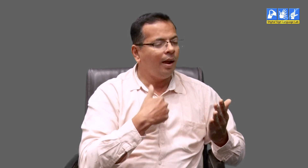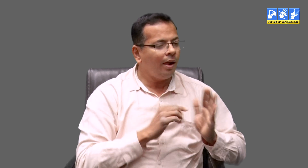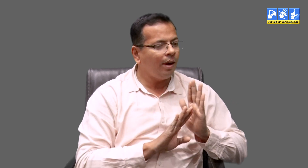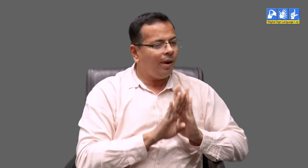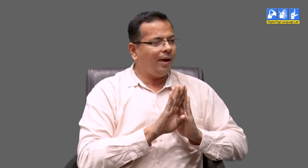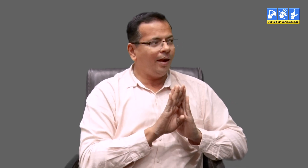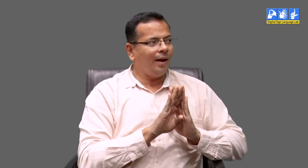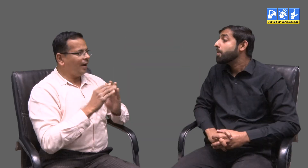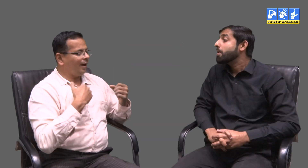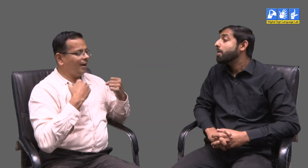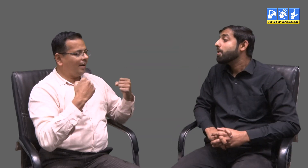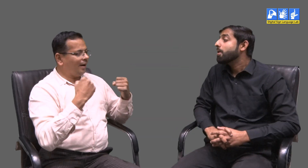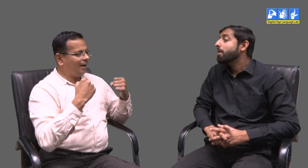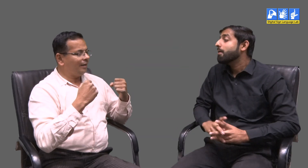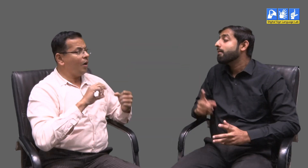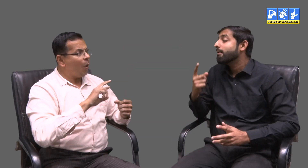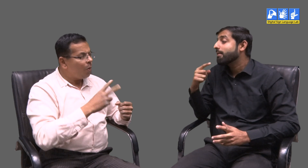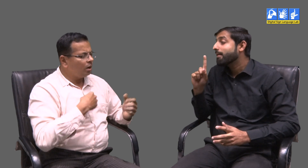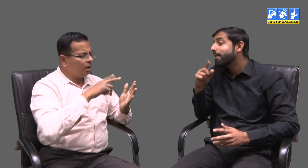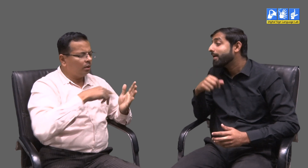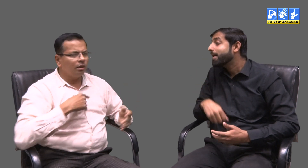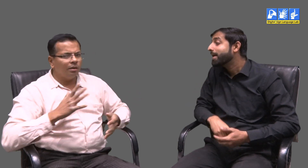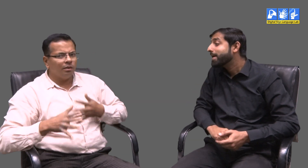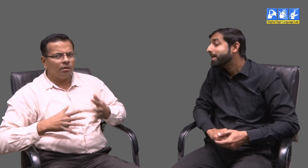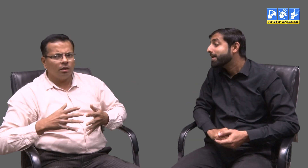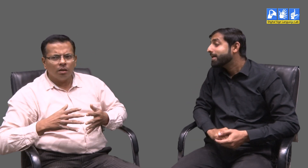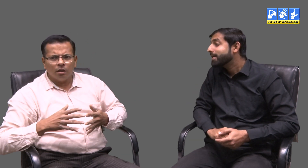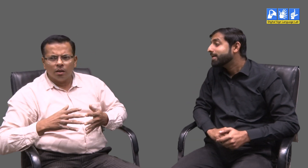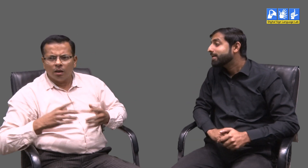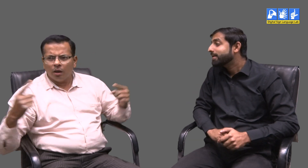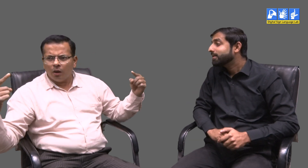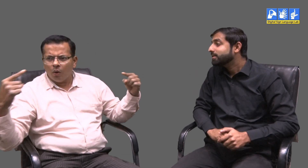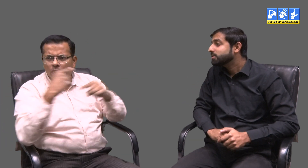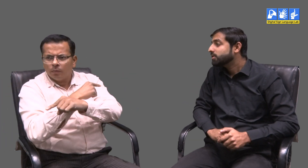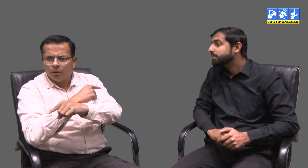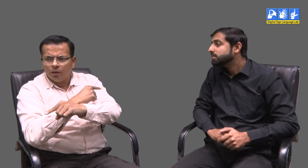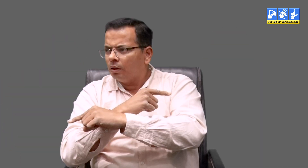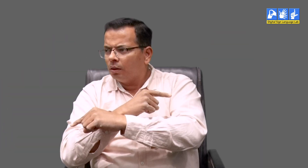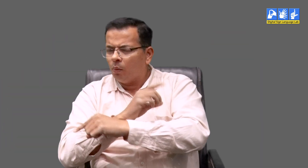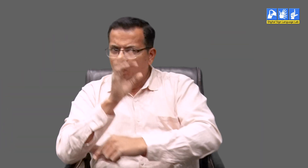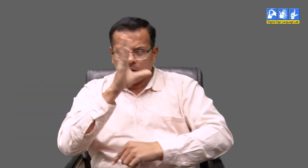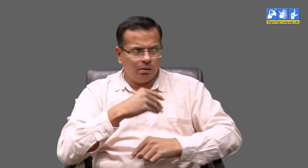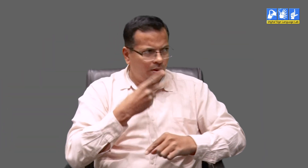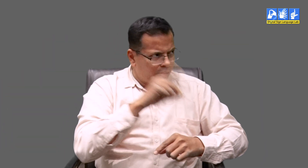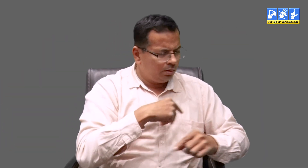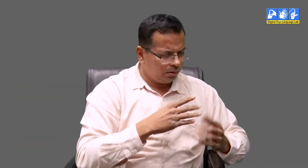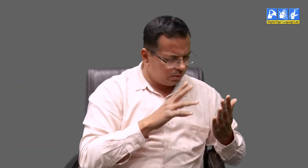This is how I kept getting better in reading. I would read news and go to him. If he said something totally different from what I had understood,